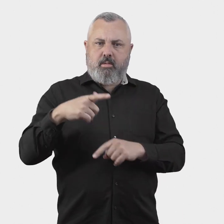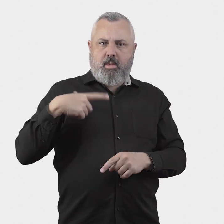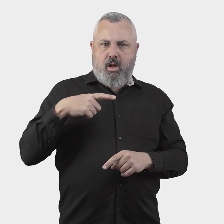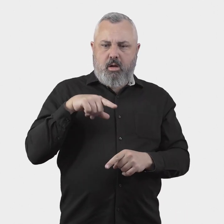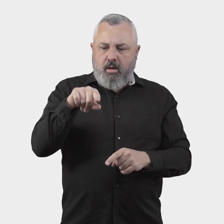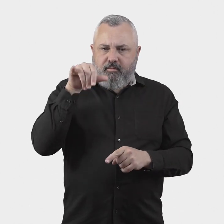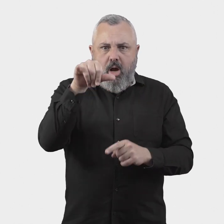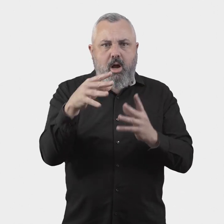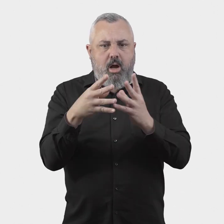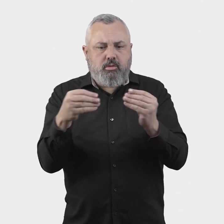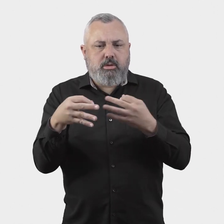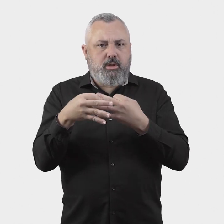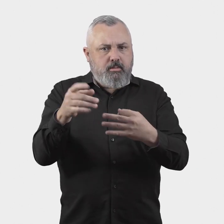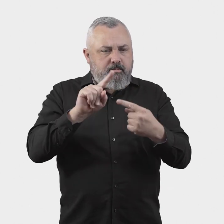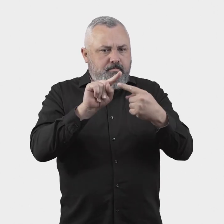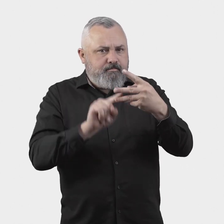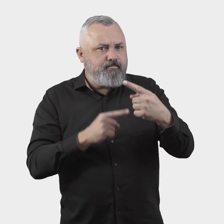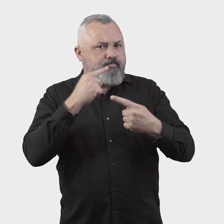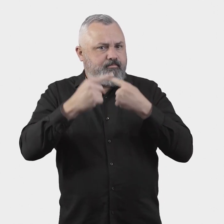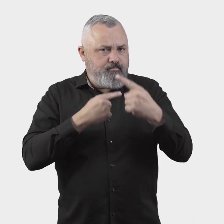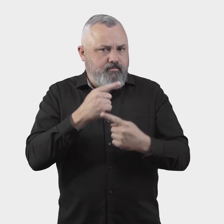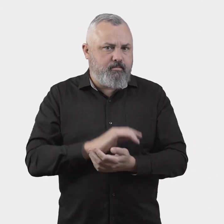ombuds scheme about the reasons for flight delays and cancellations.